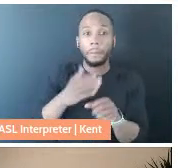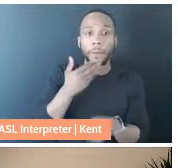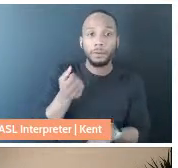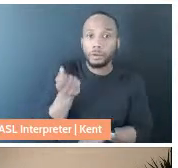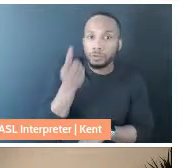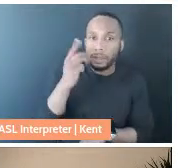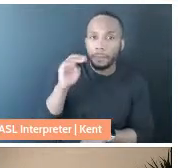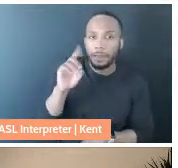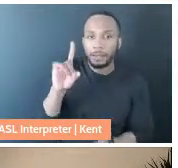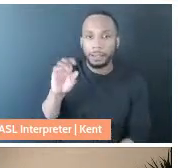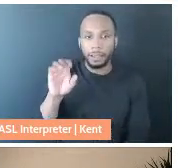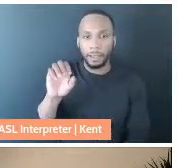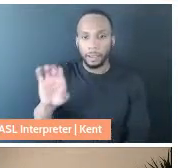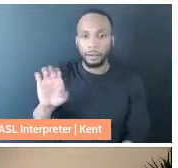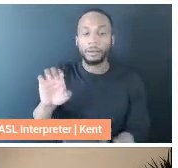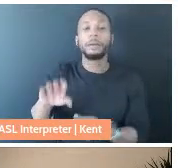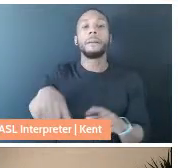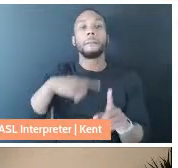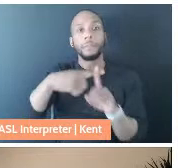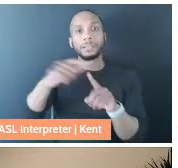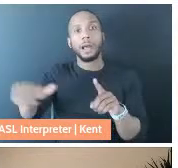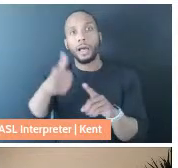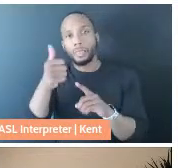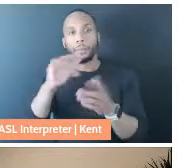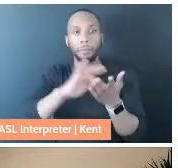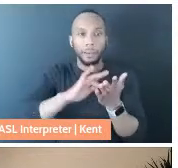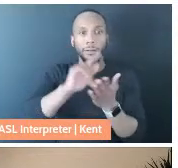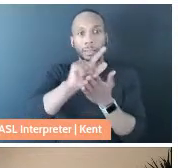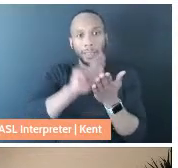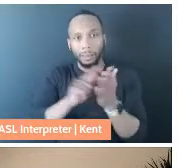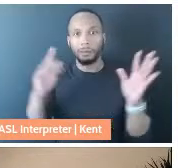and a whole range of medical and legal complexities that we were suddenly faced with.